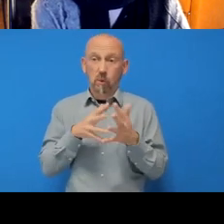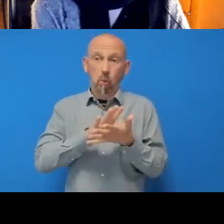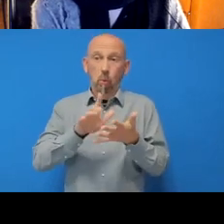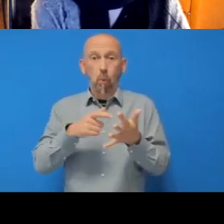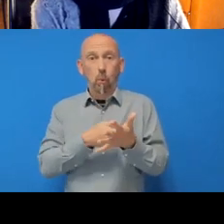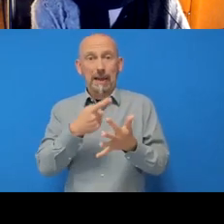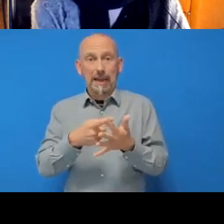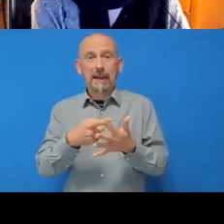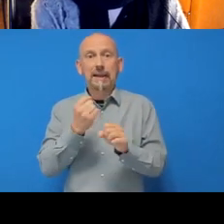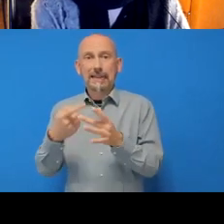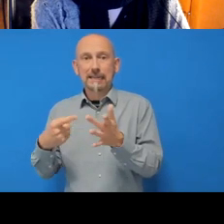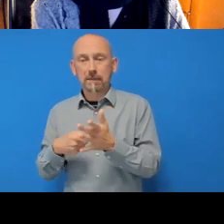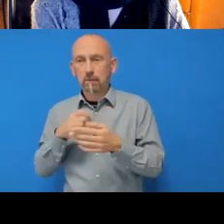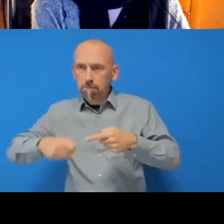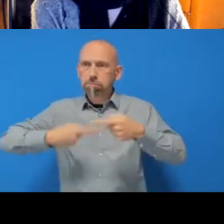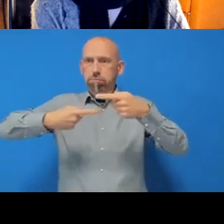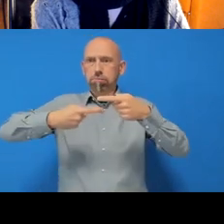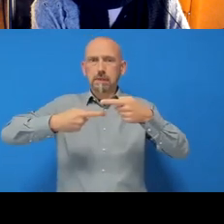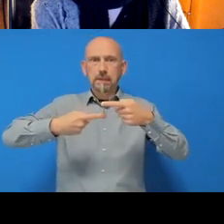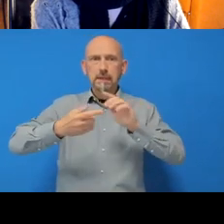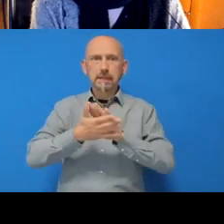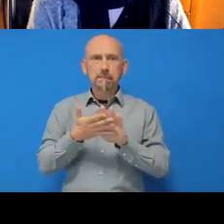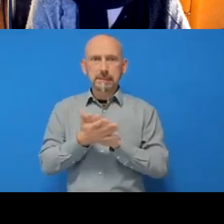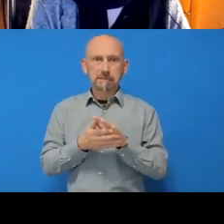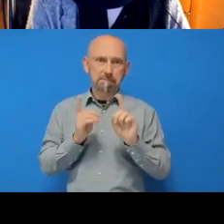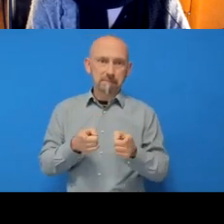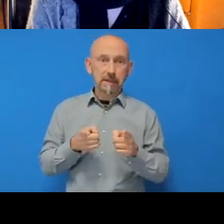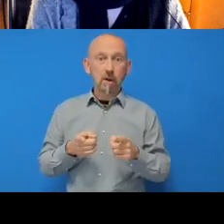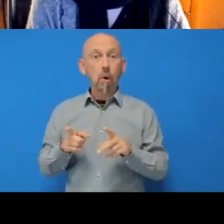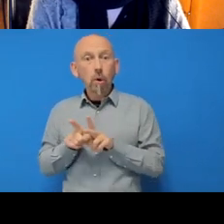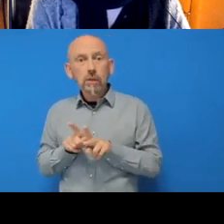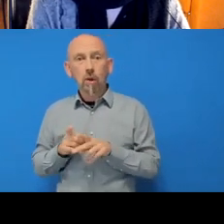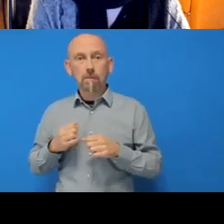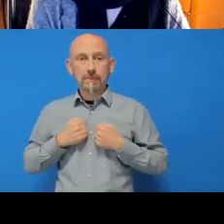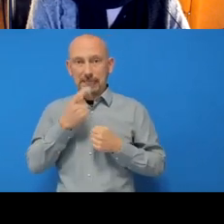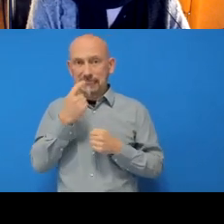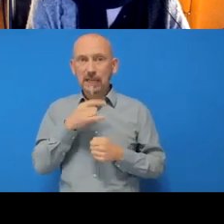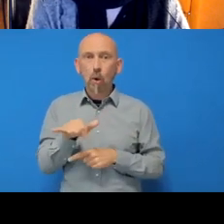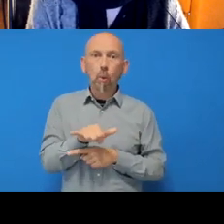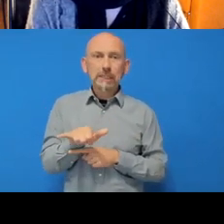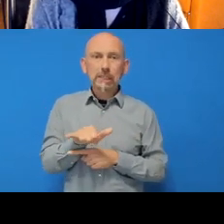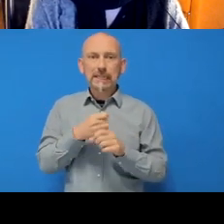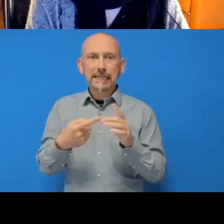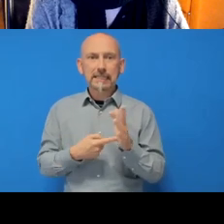Mac or Linux you can type ‘which git’ and then it will give you the path, but I’m not on a Mac or Linux so that didn't work.